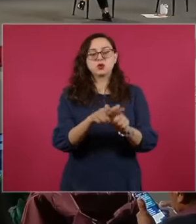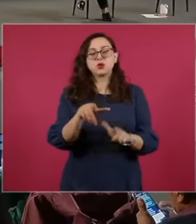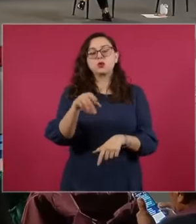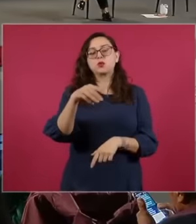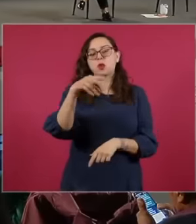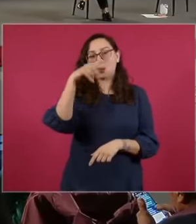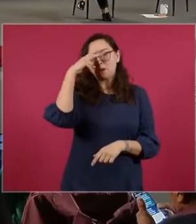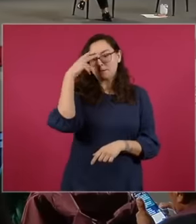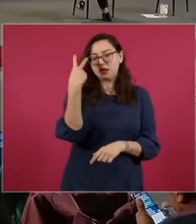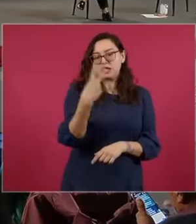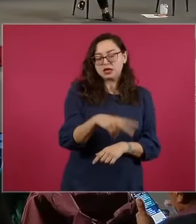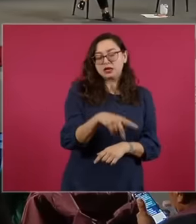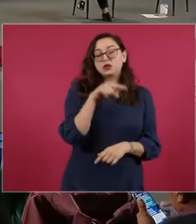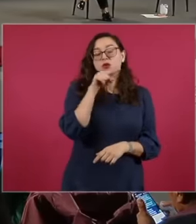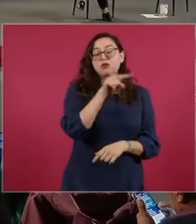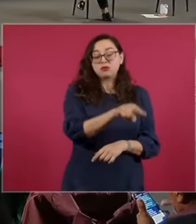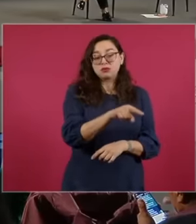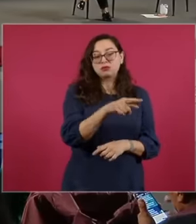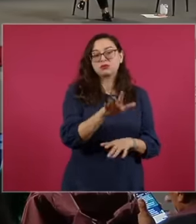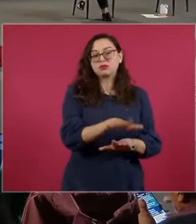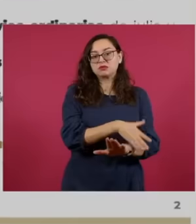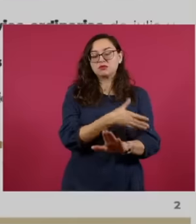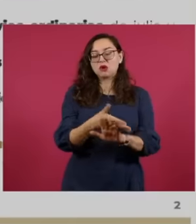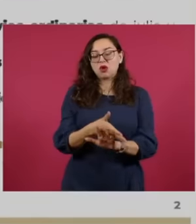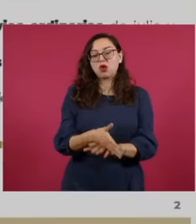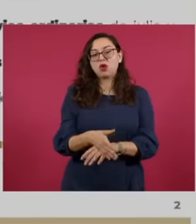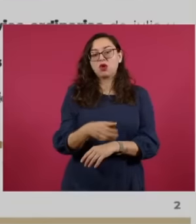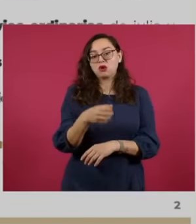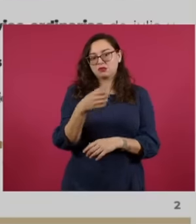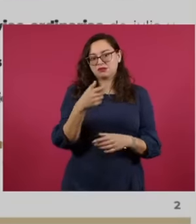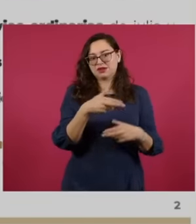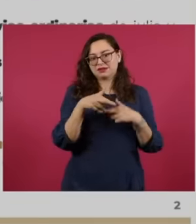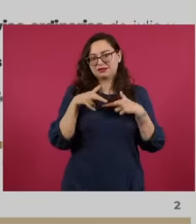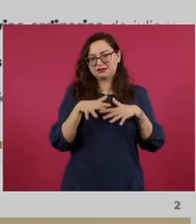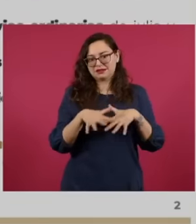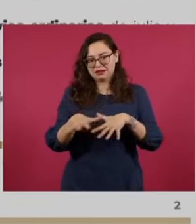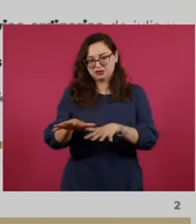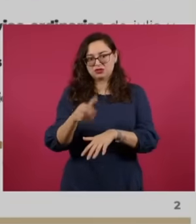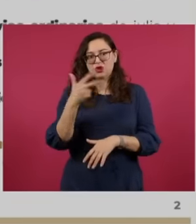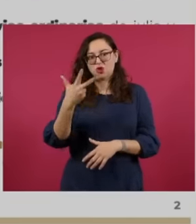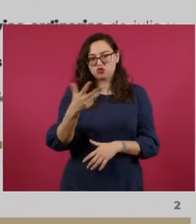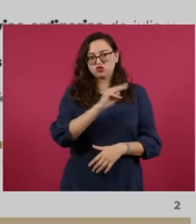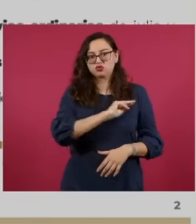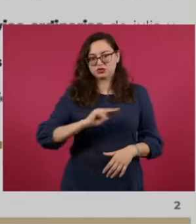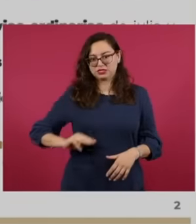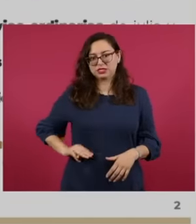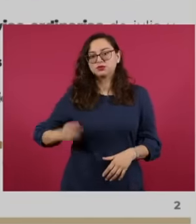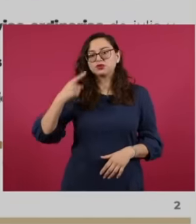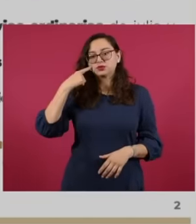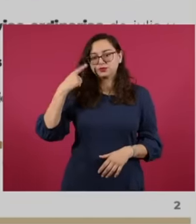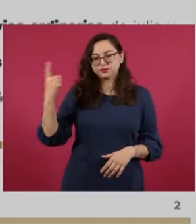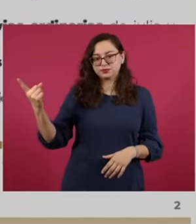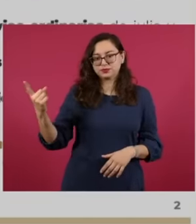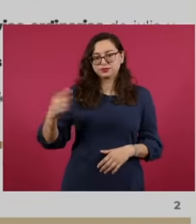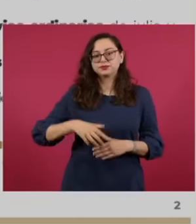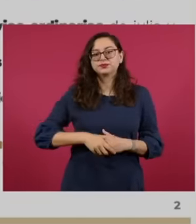Bacanuchi rivers as well as eight municipalities because it bothers them in this case. of the Basin and we can see